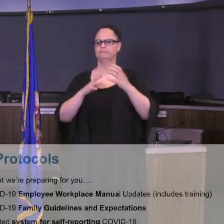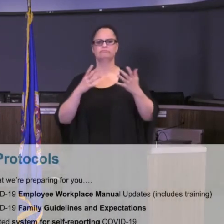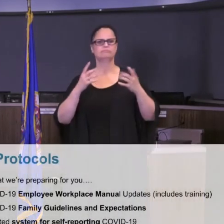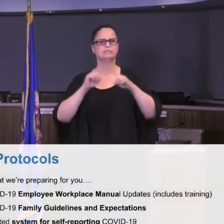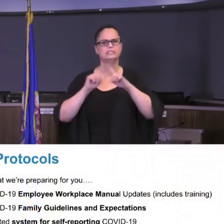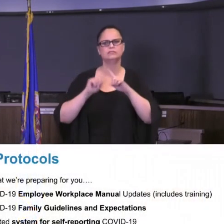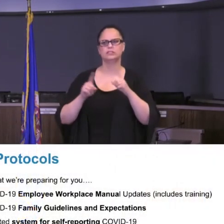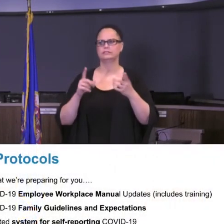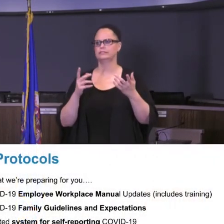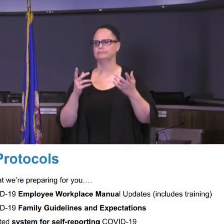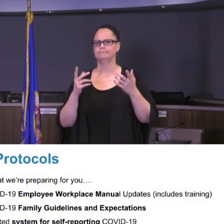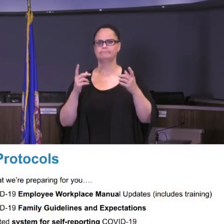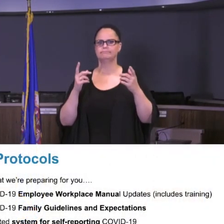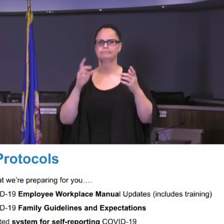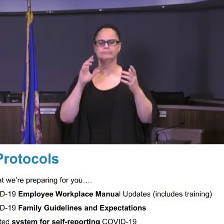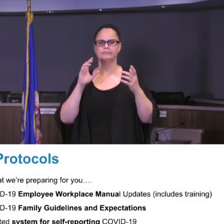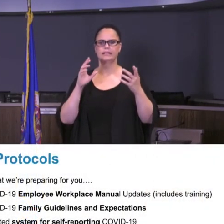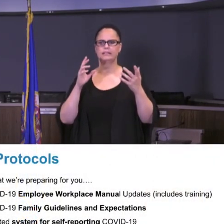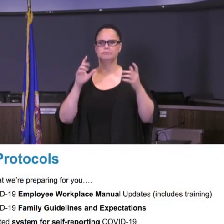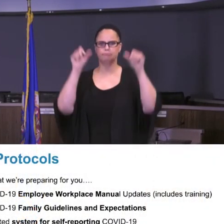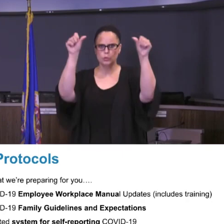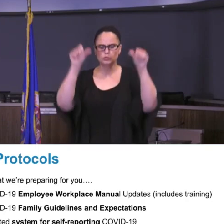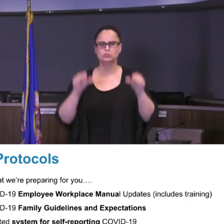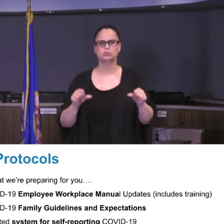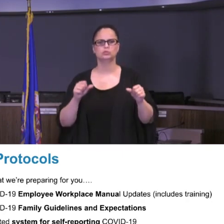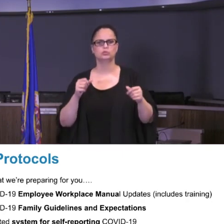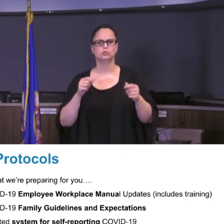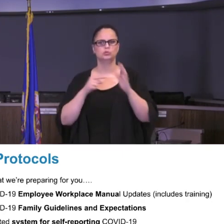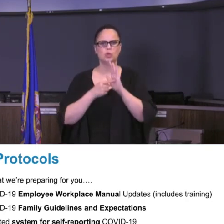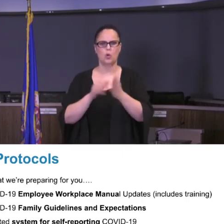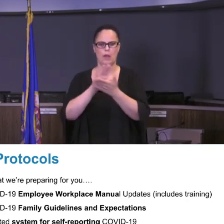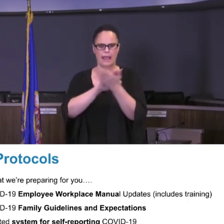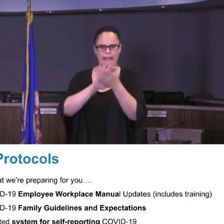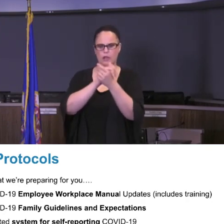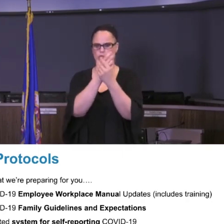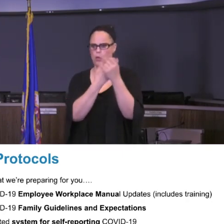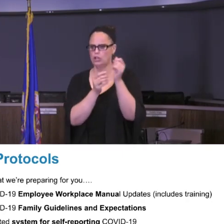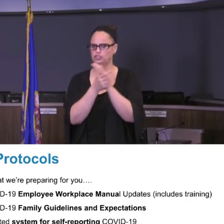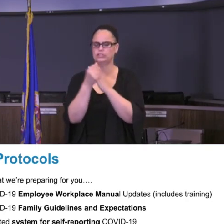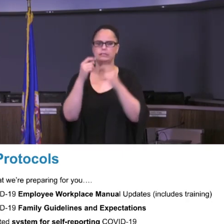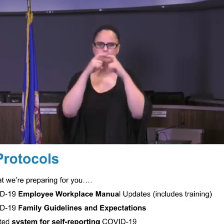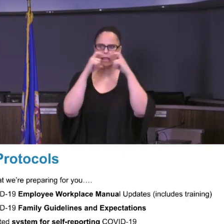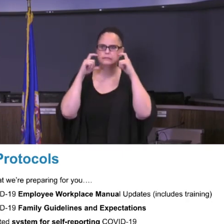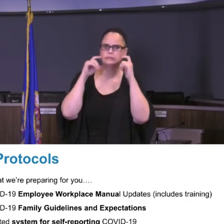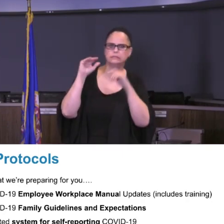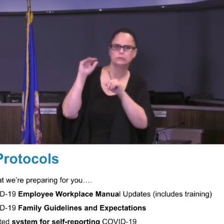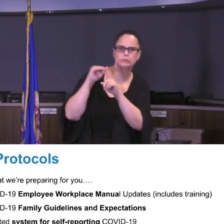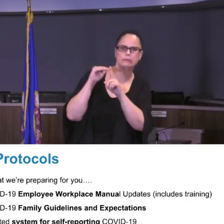handwashing. COVID-19 symptoms all going to be part an important part of us moving forward together as well.